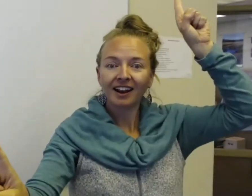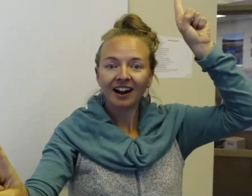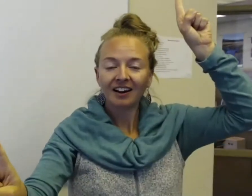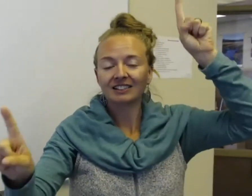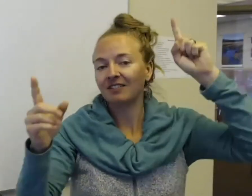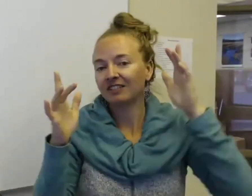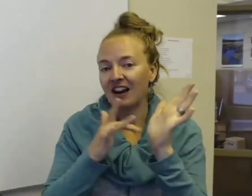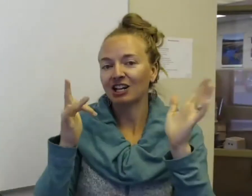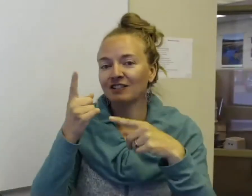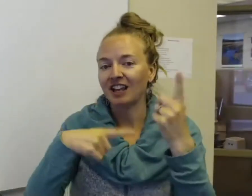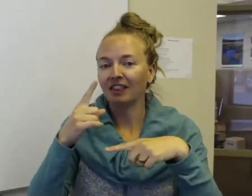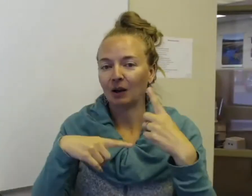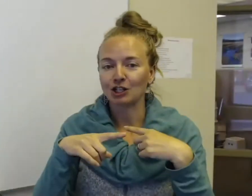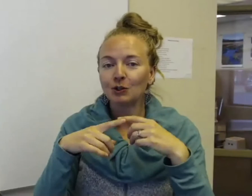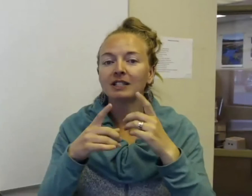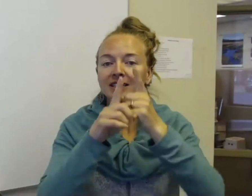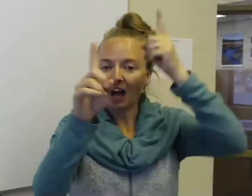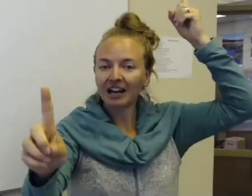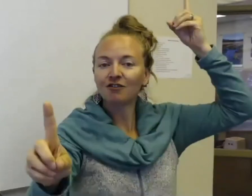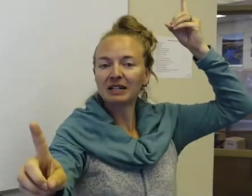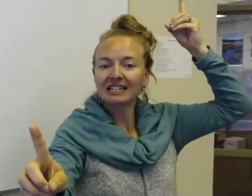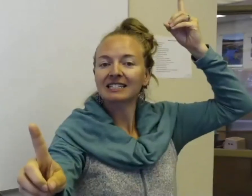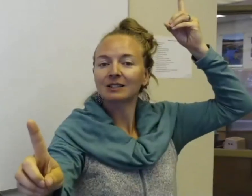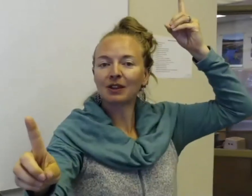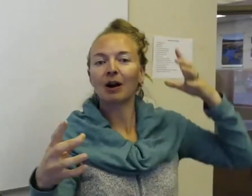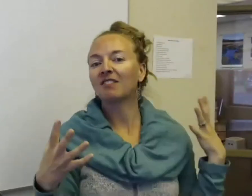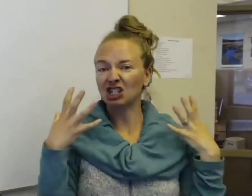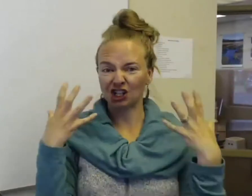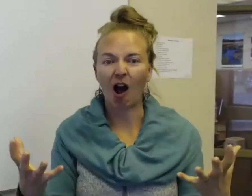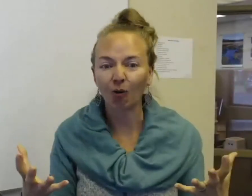That's the advantage of sign language. You can sign from a distance without having to shout.